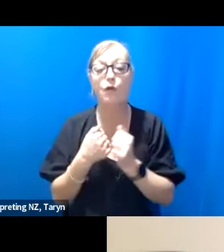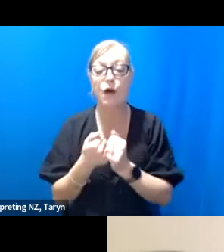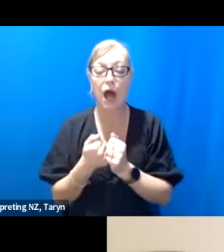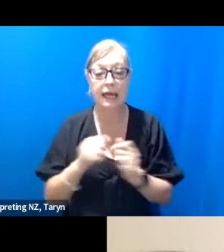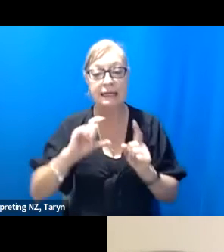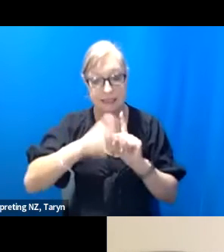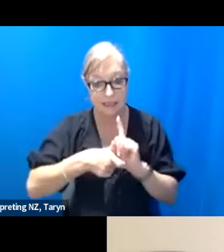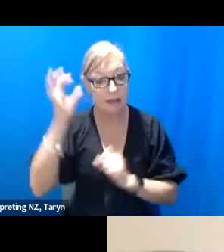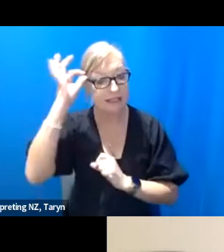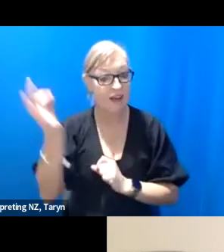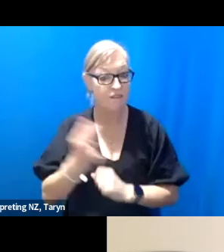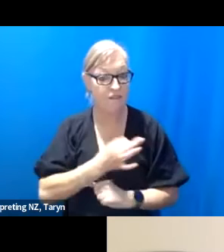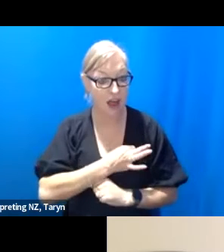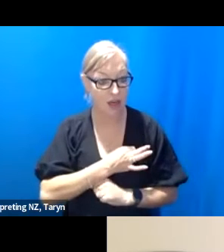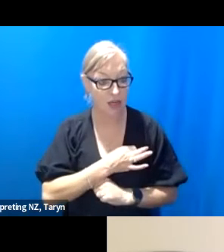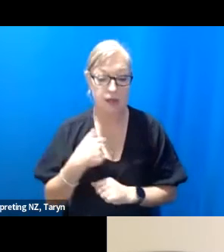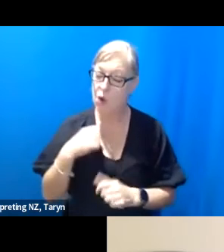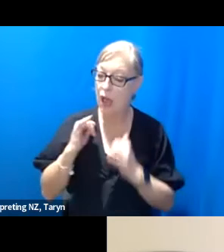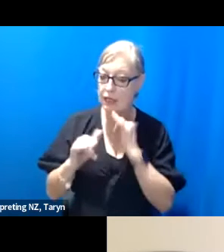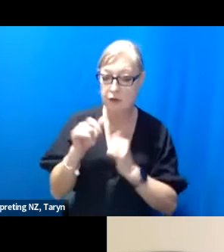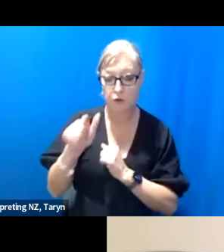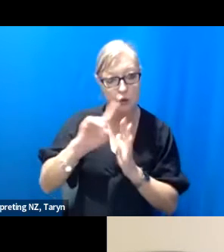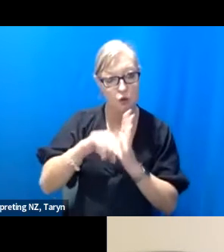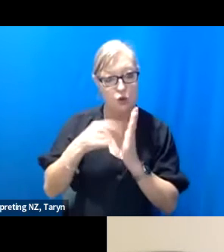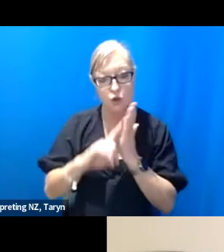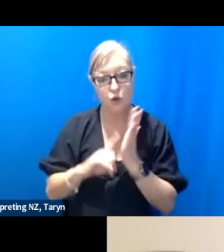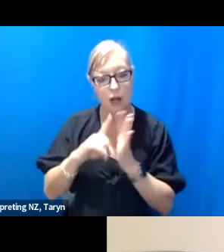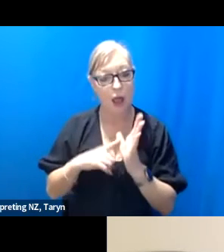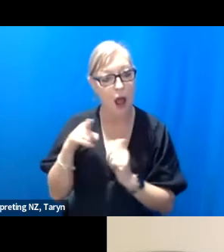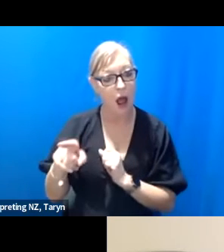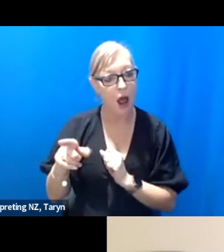ago and I asked- I interviewed her because I had not managed to include a section of